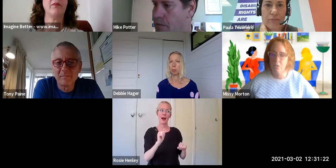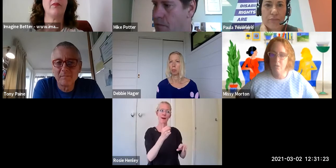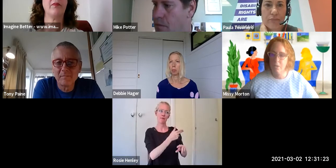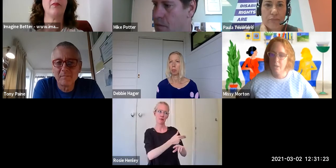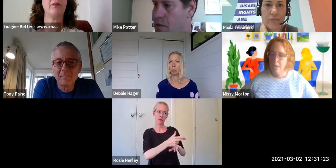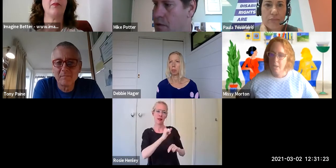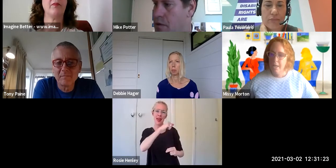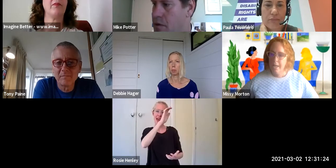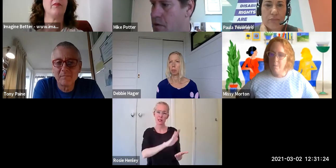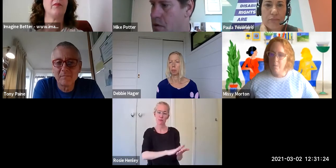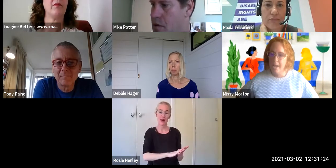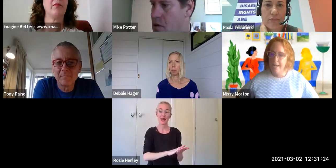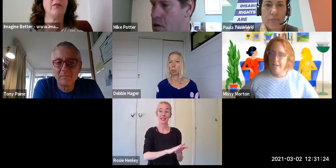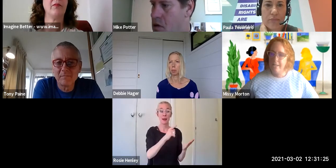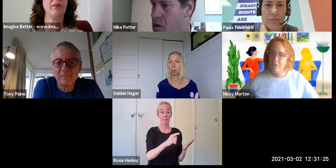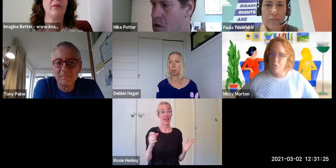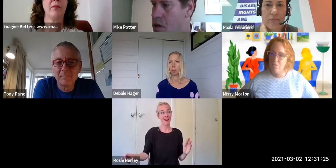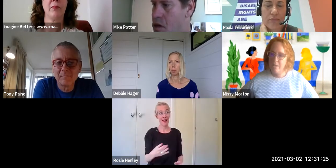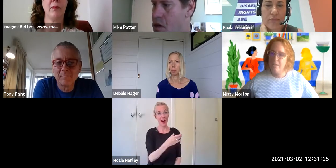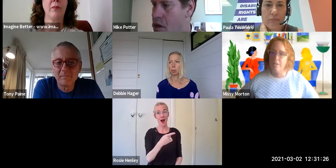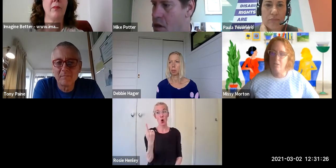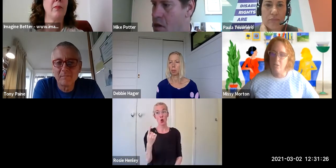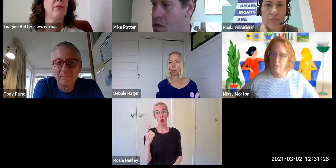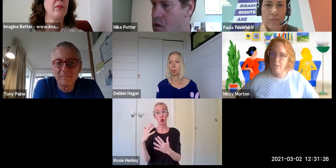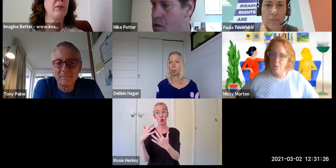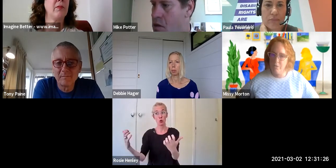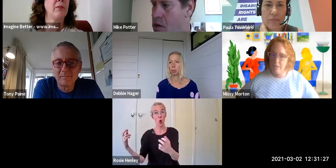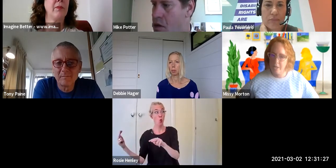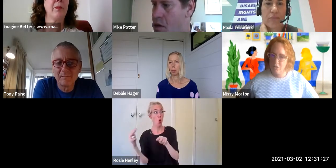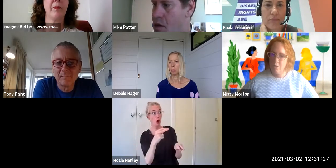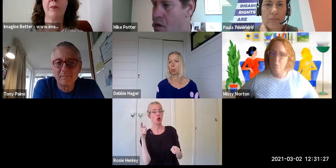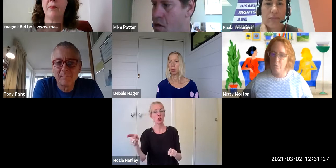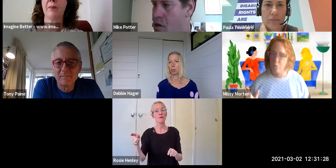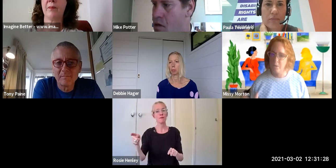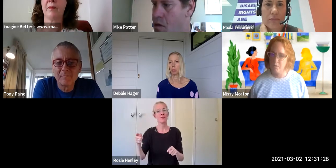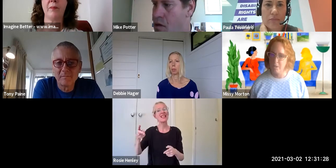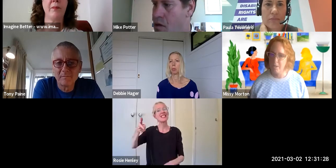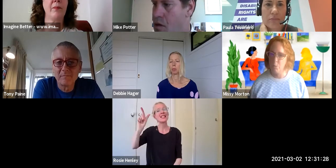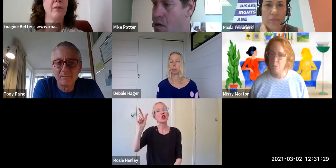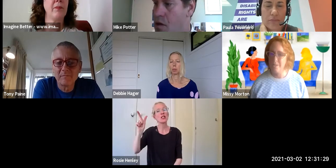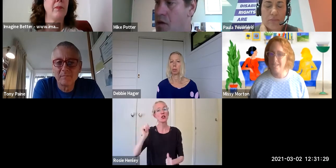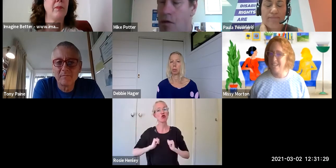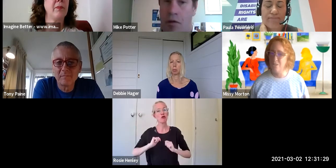teachers. That does two things: it starts the conversation with the voice of a disabled person and it